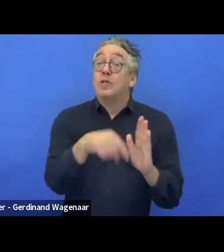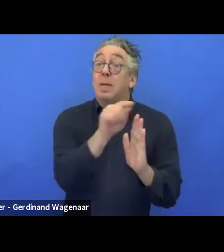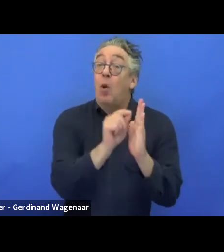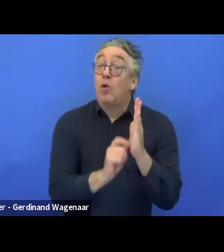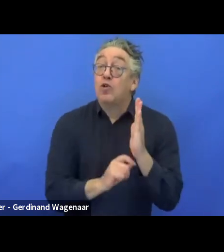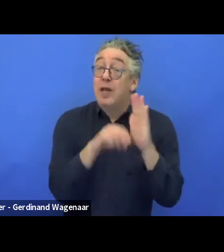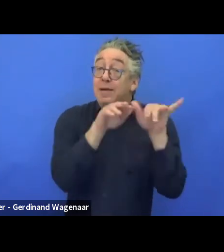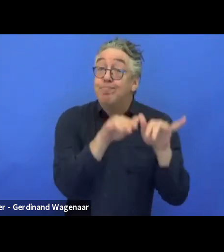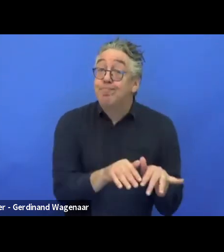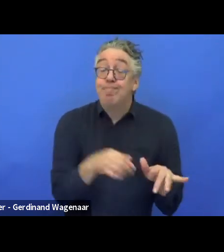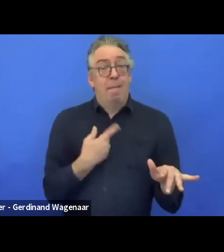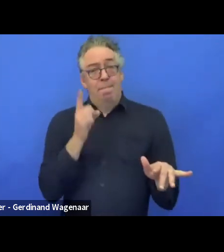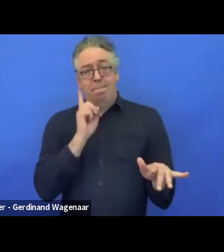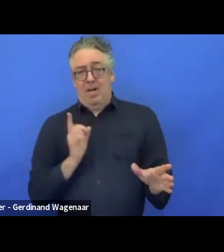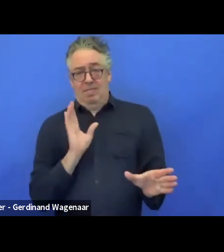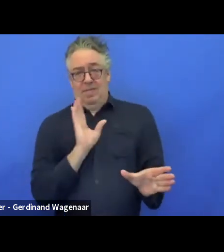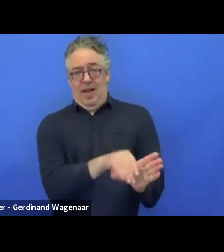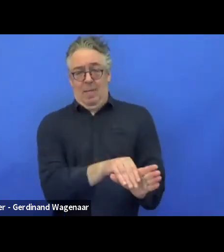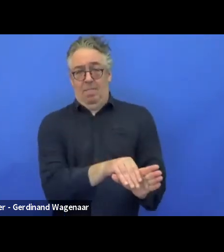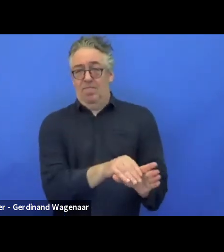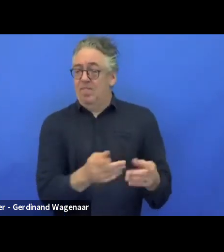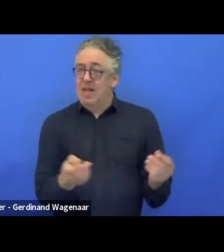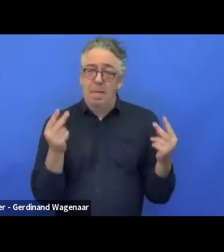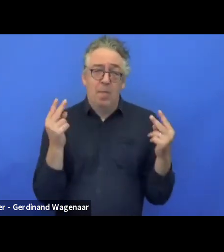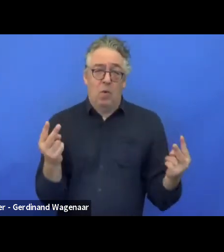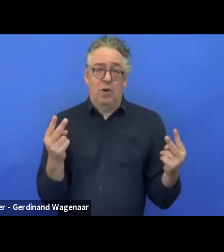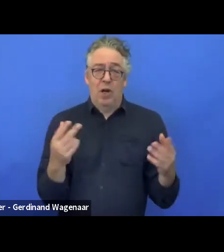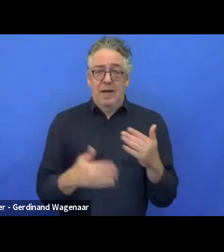that people with disabilities are there across all the projects